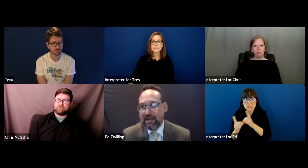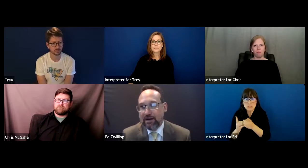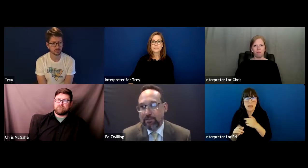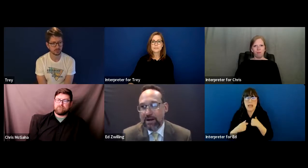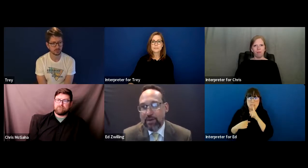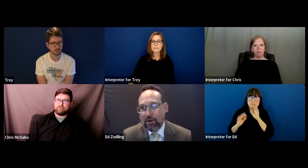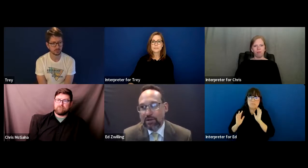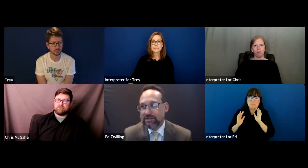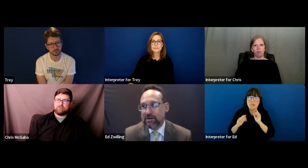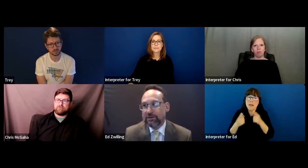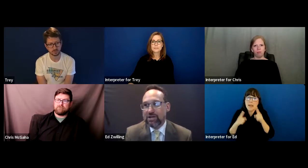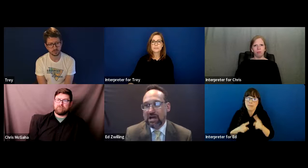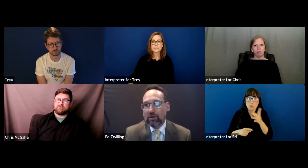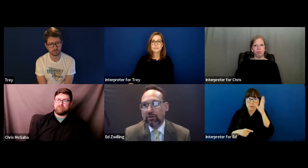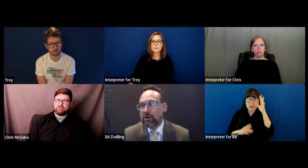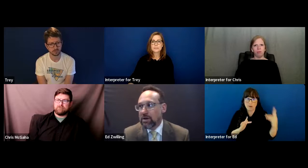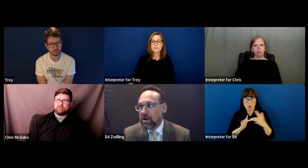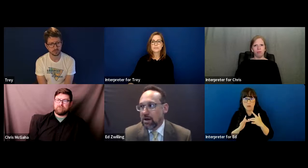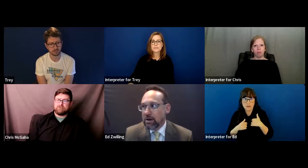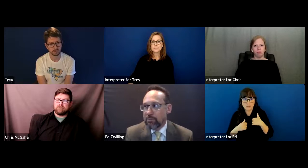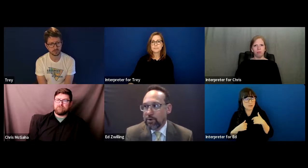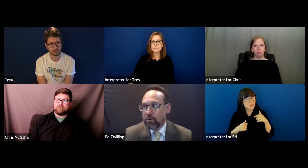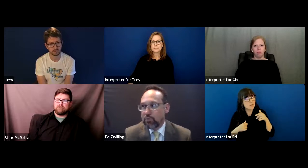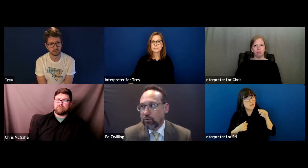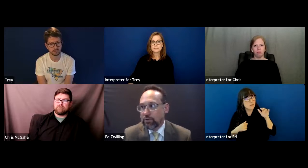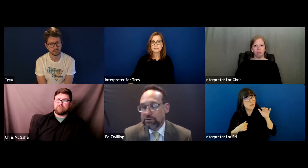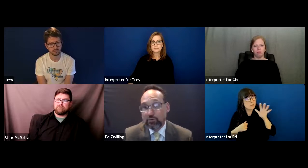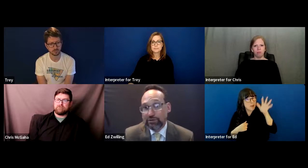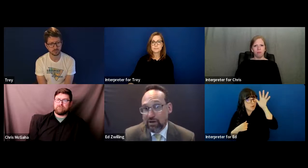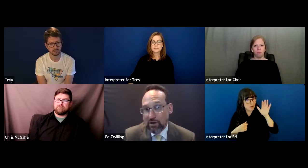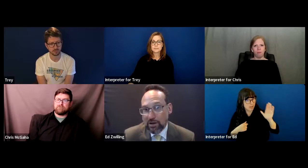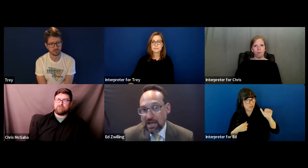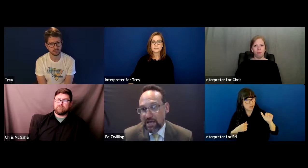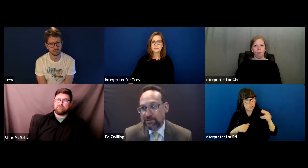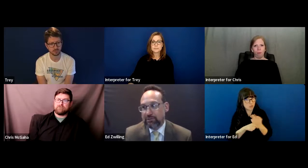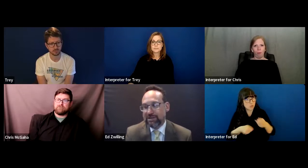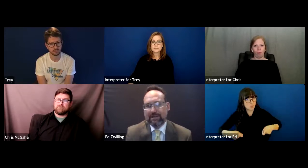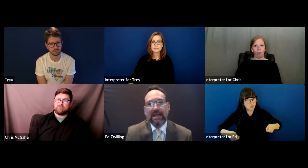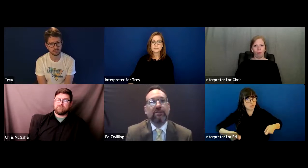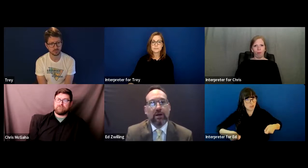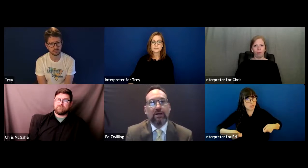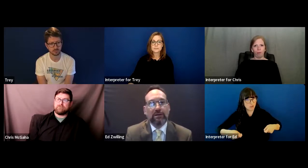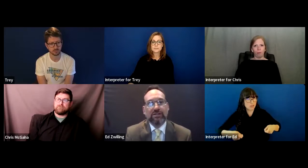by the parents of a child who used a wheelchair and she was like in the eighth grade.